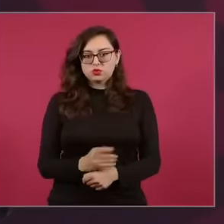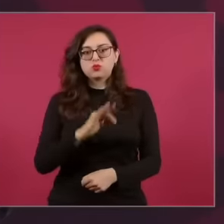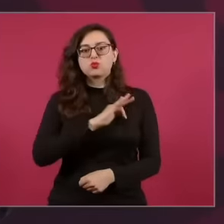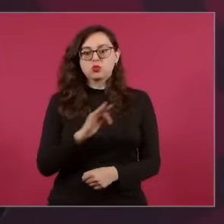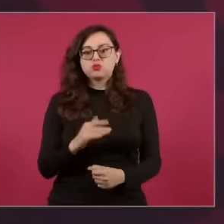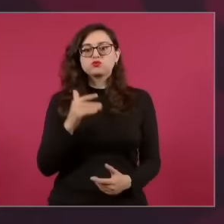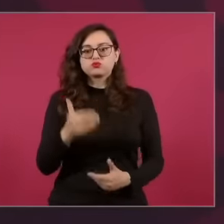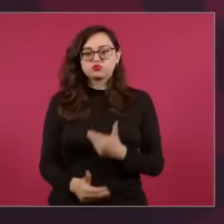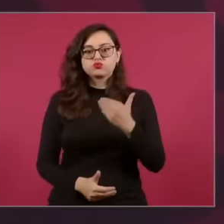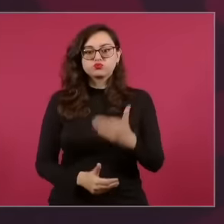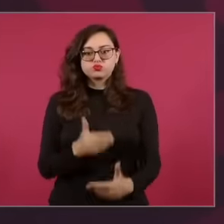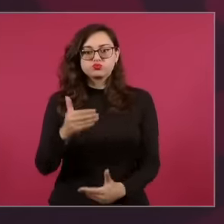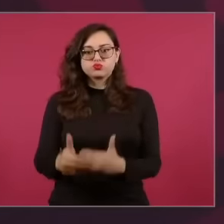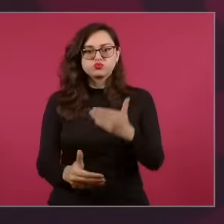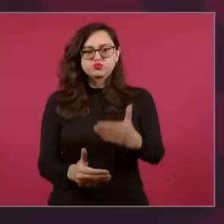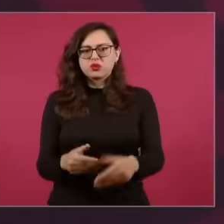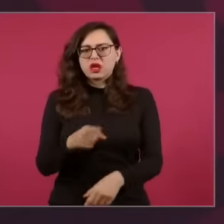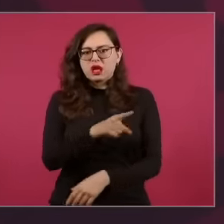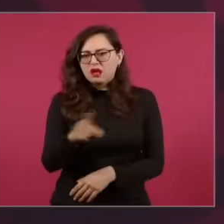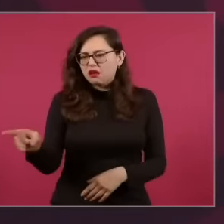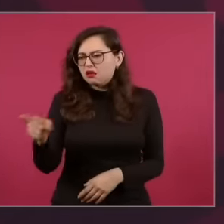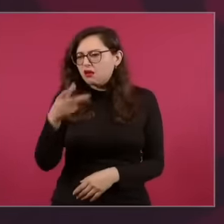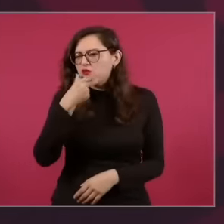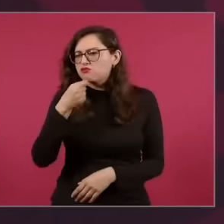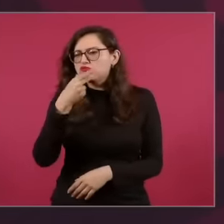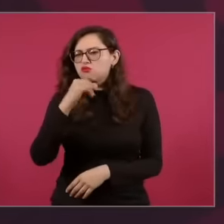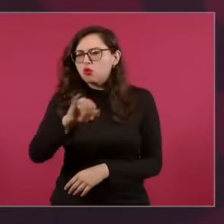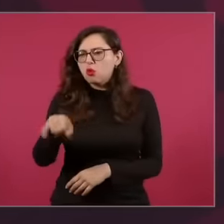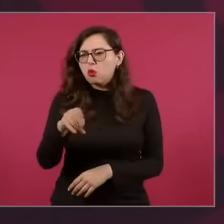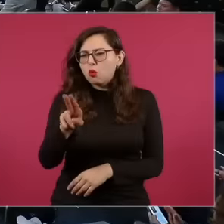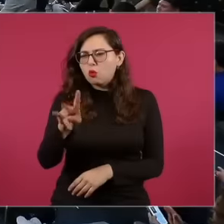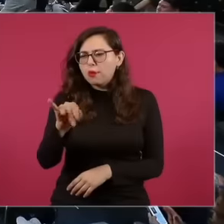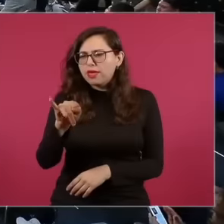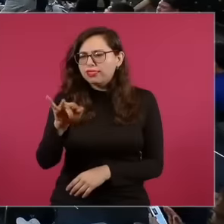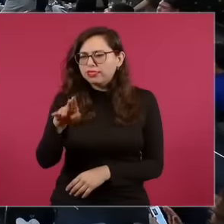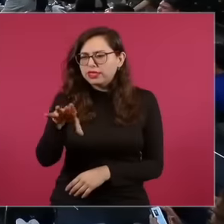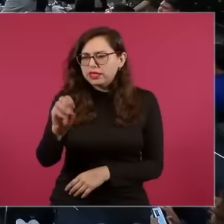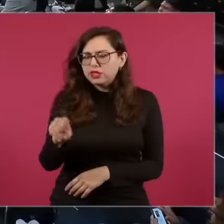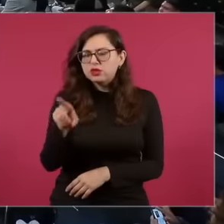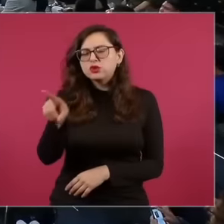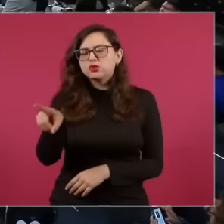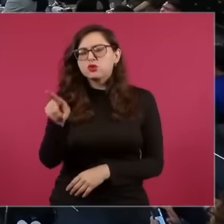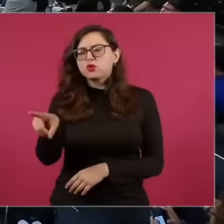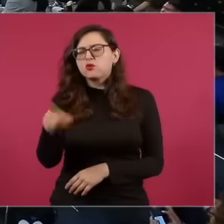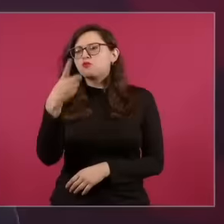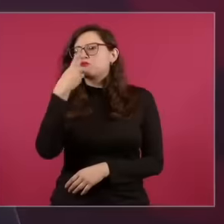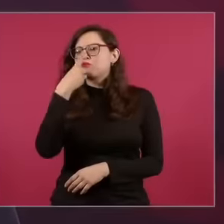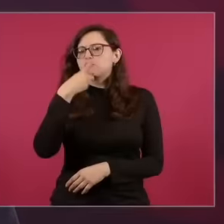I believe that Juventino is here He was telling me about a man who has been selling flowers for 20 years and